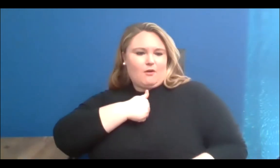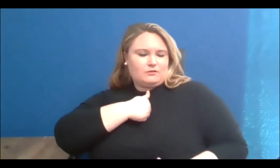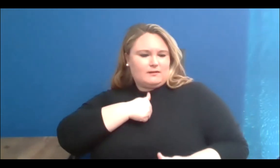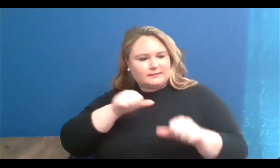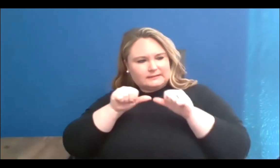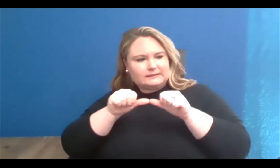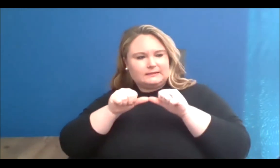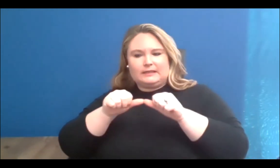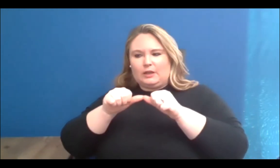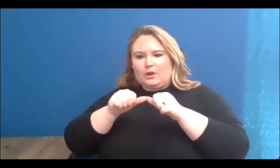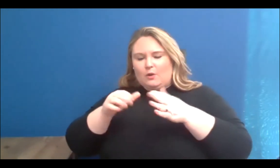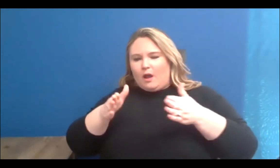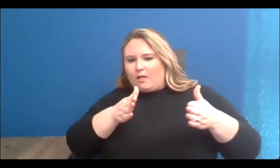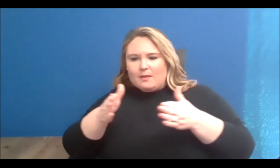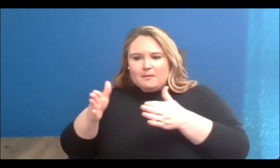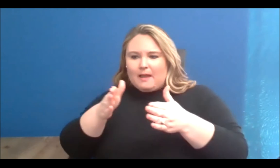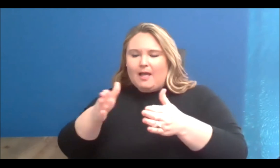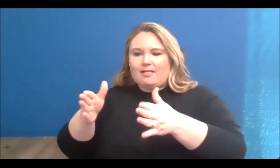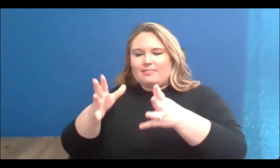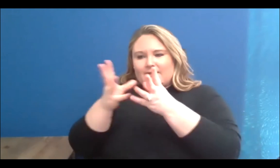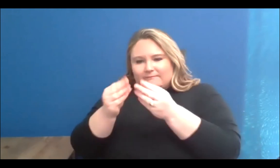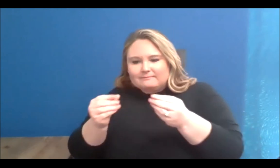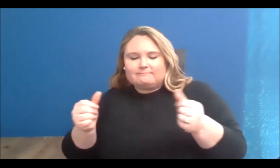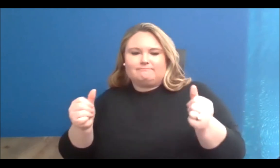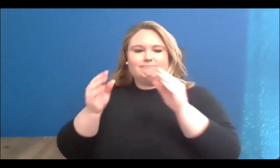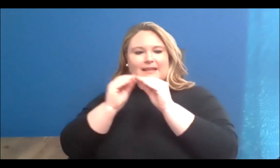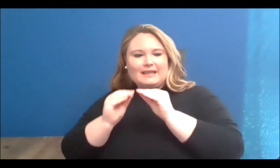of reclamation, healing, and most especially truth.